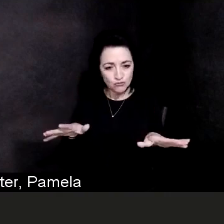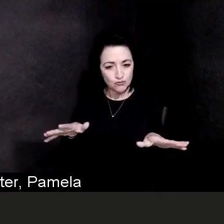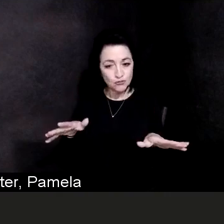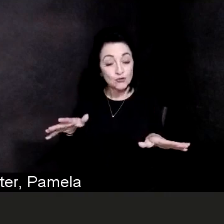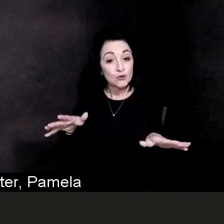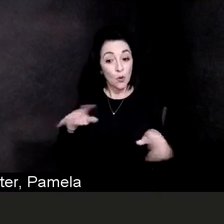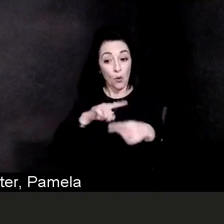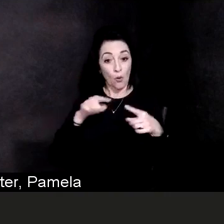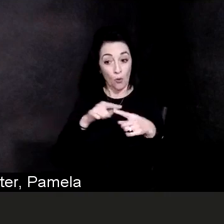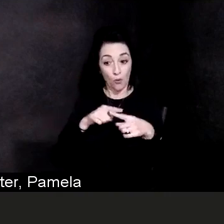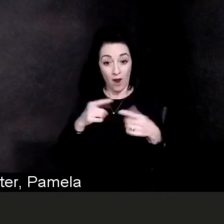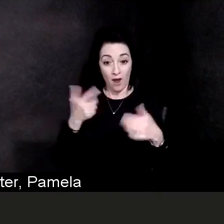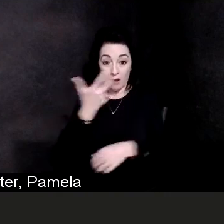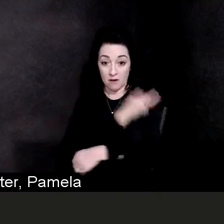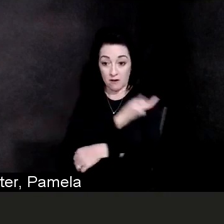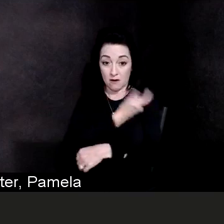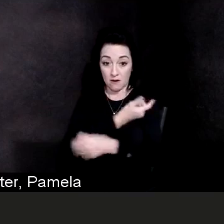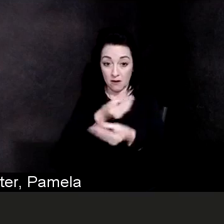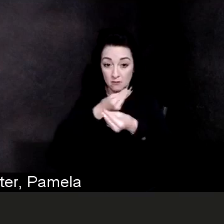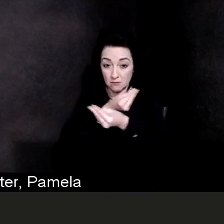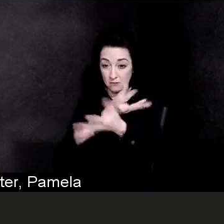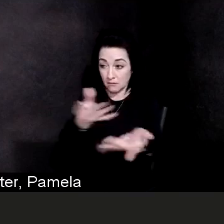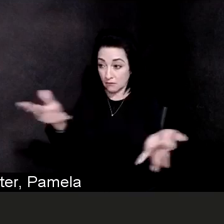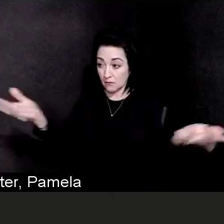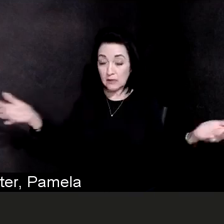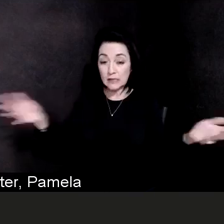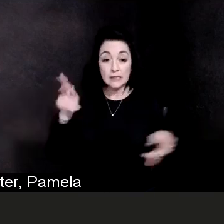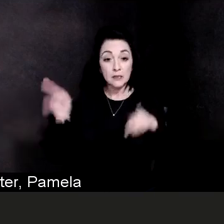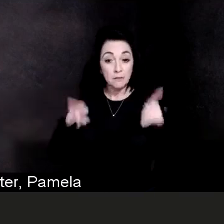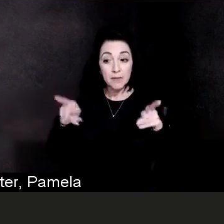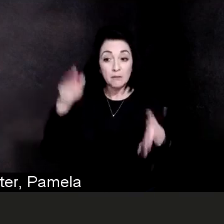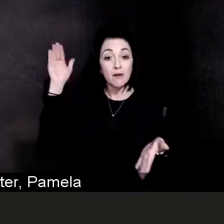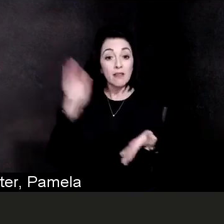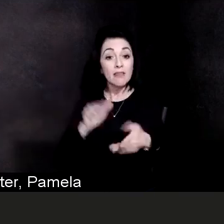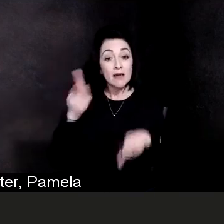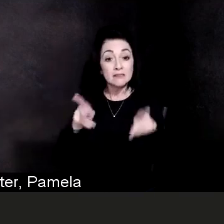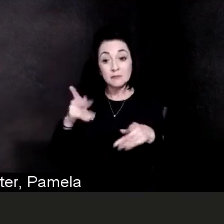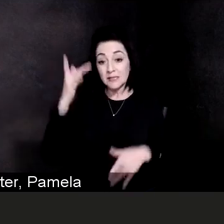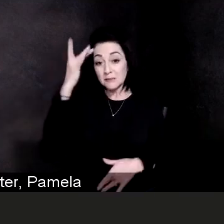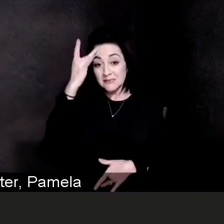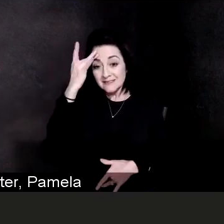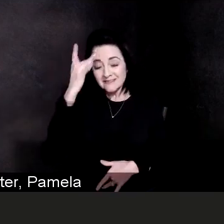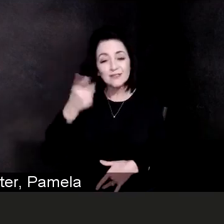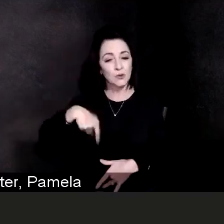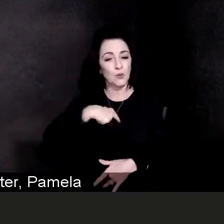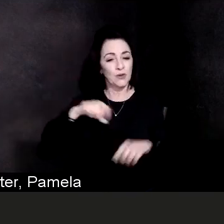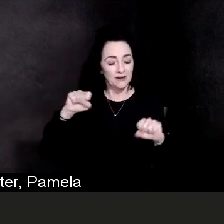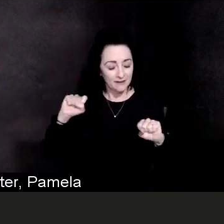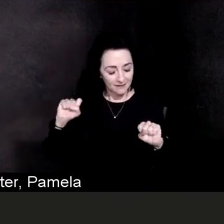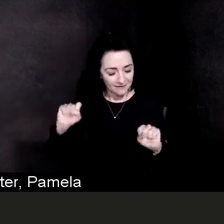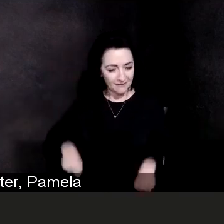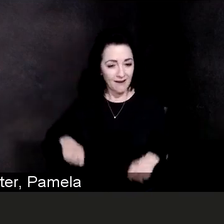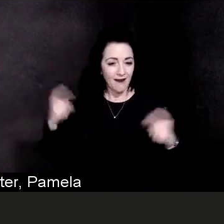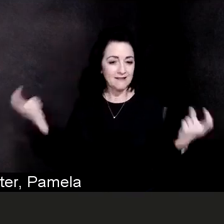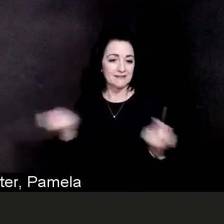by continuing to improve the health of everyone, so, the hospital is here, we need your help